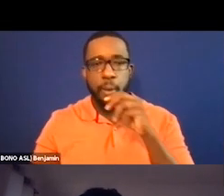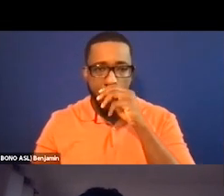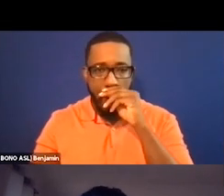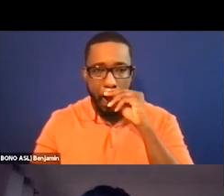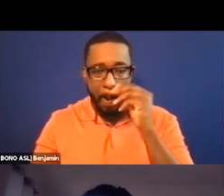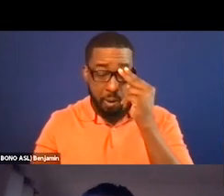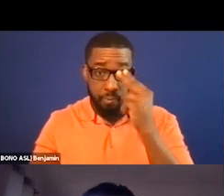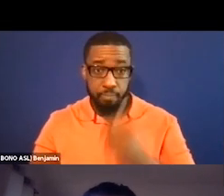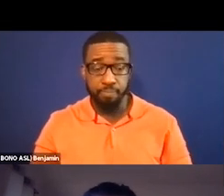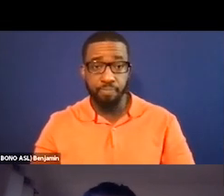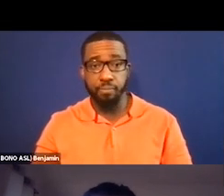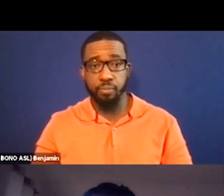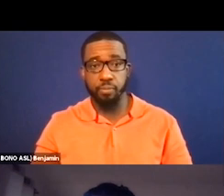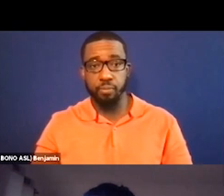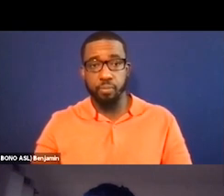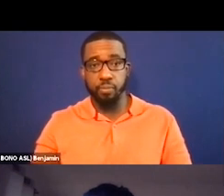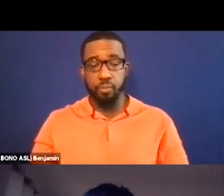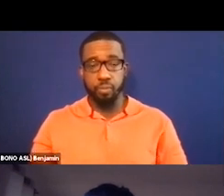One more on audio description.